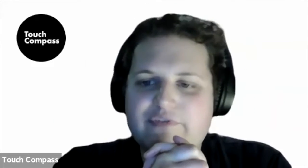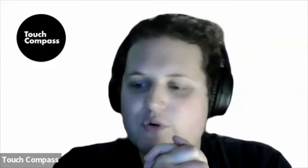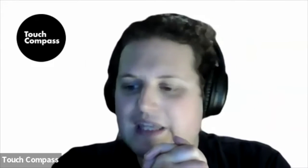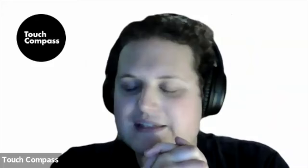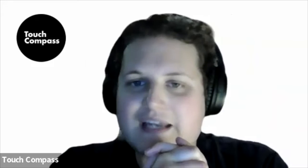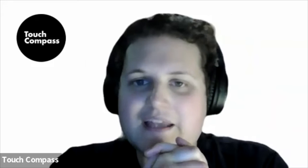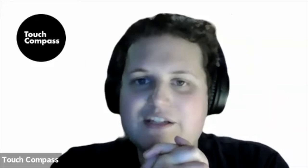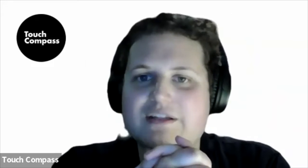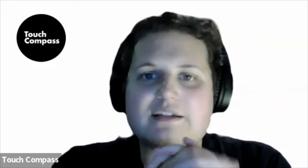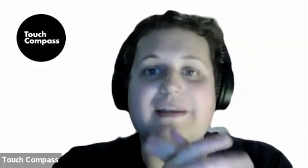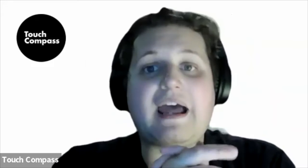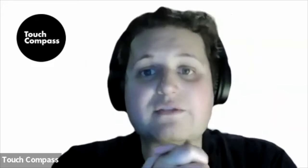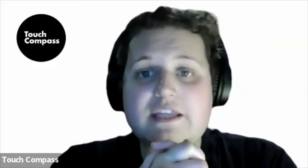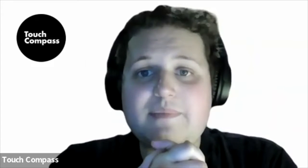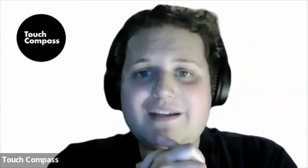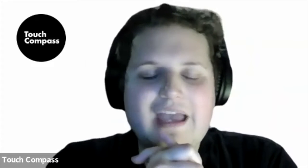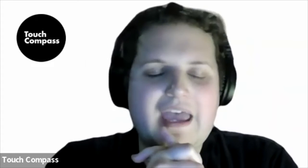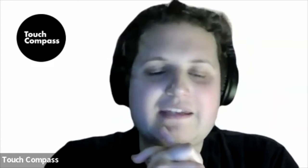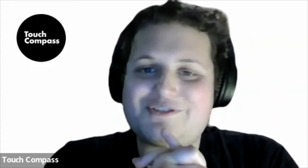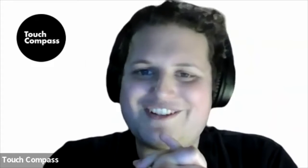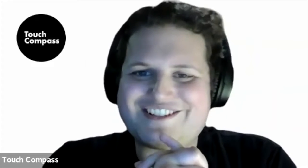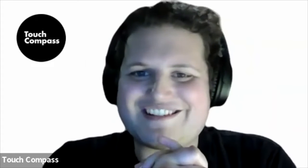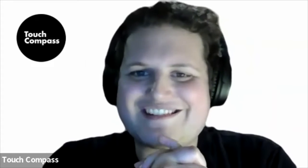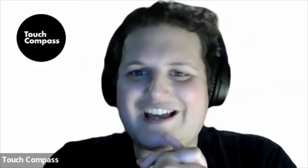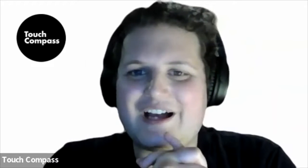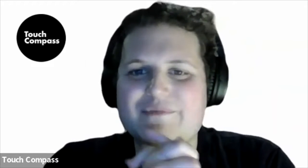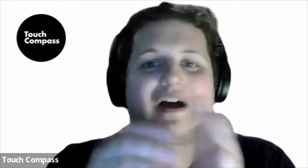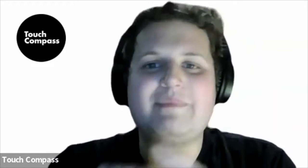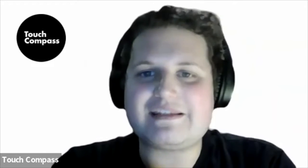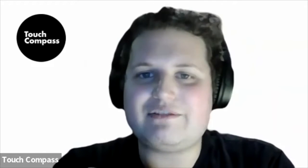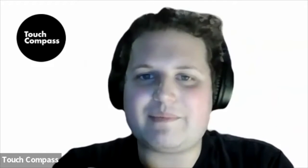Before we get started, just a little bit of housekeeping and introductions. So I'm Izzy